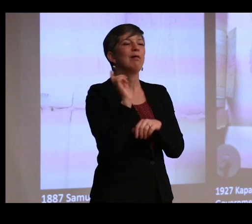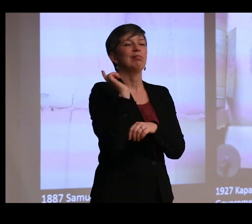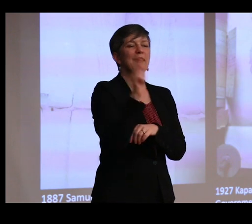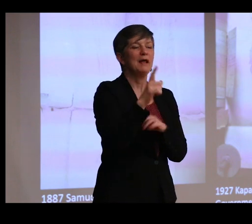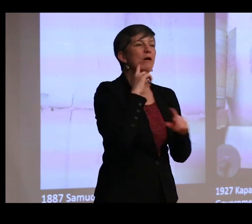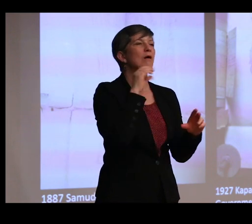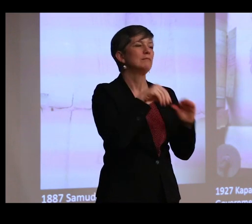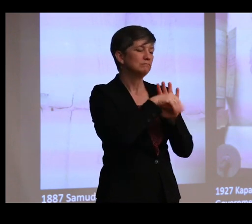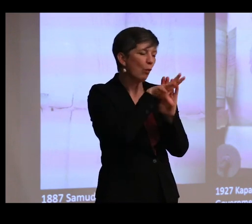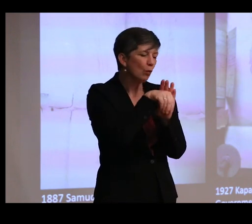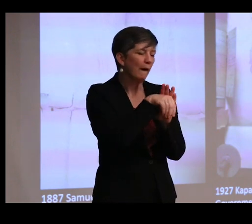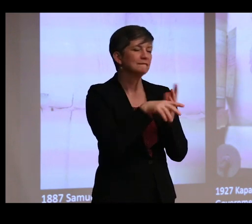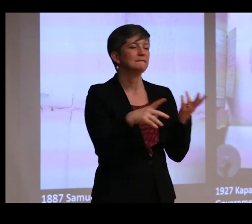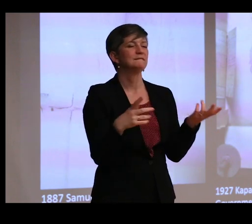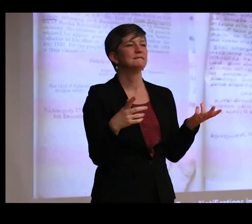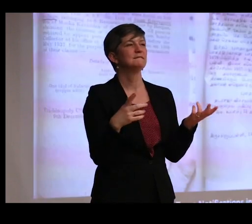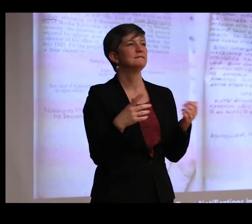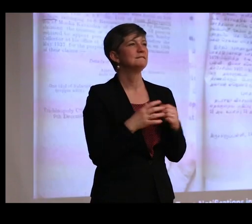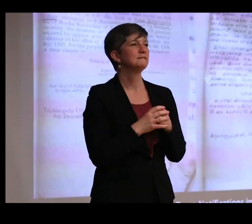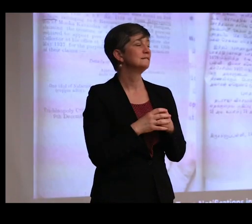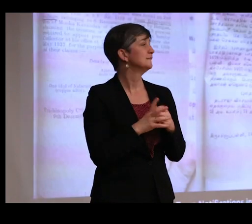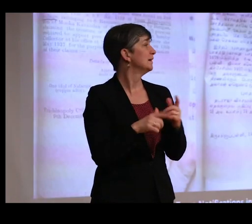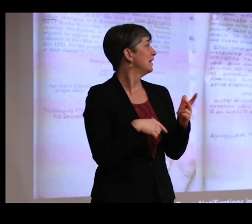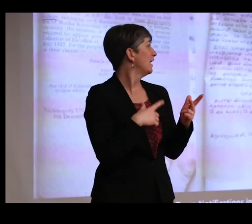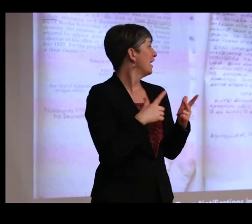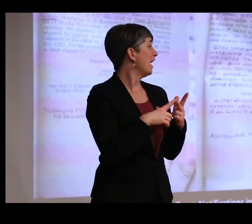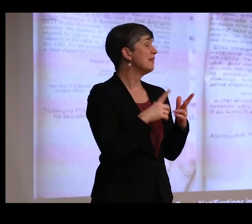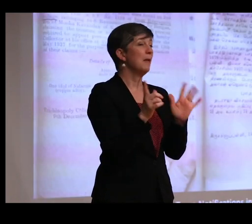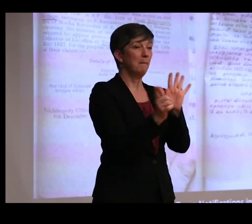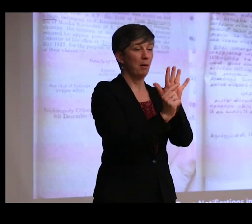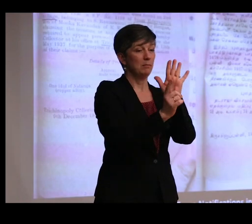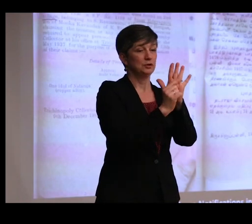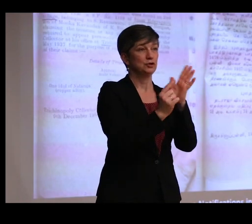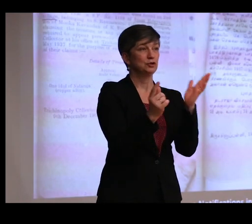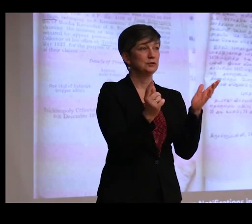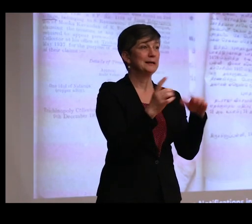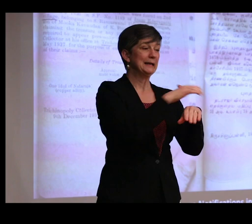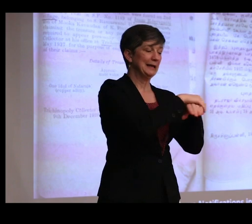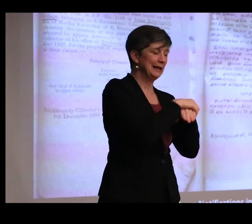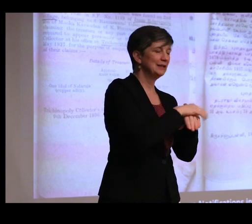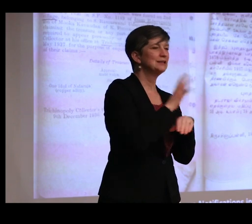photographed. Then they're published both in English and in the vernacular